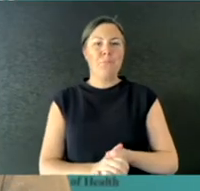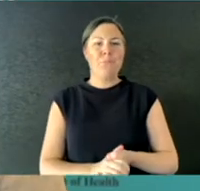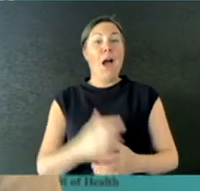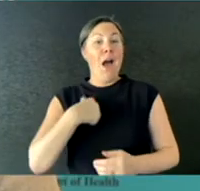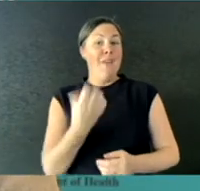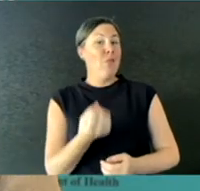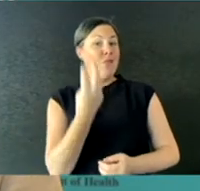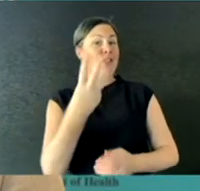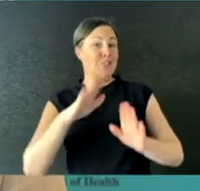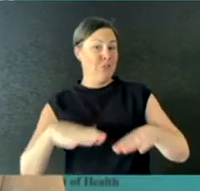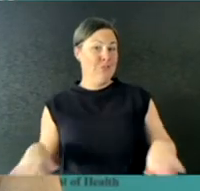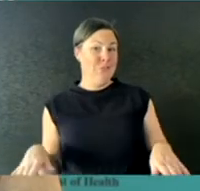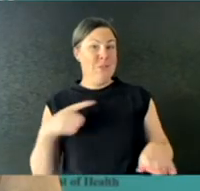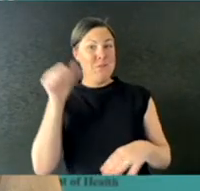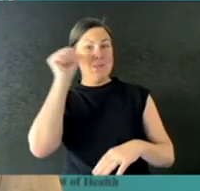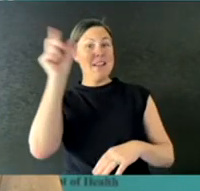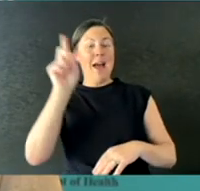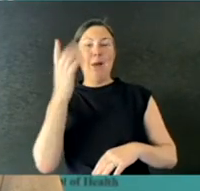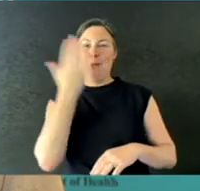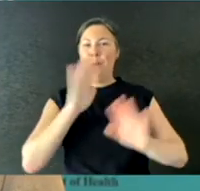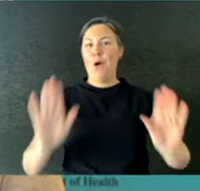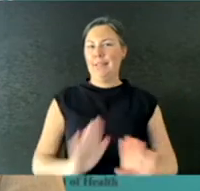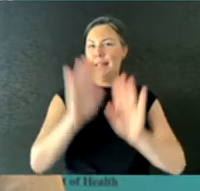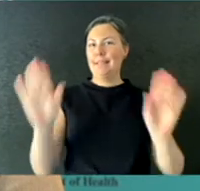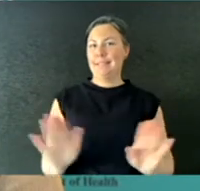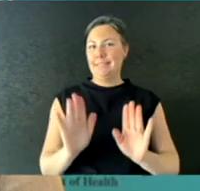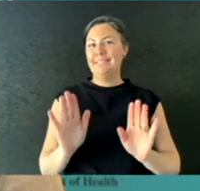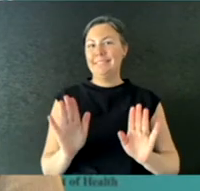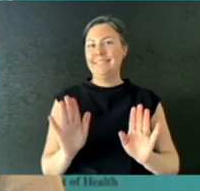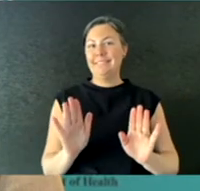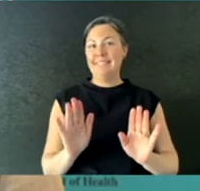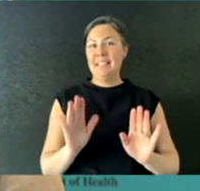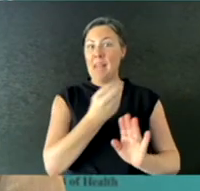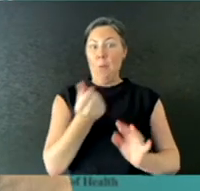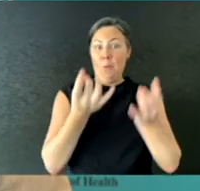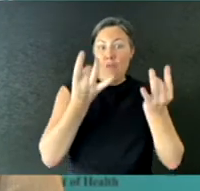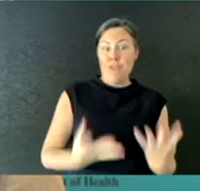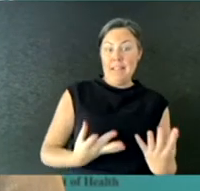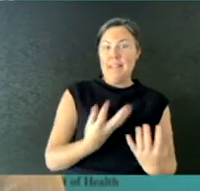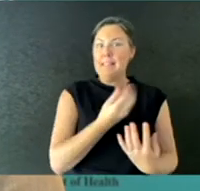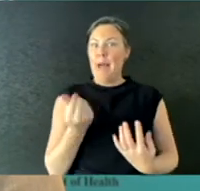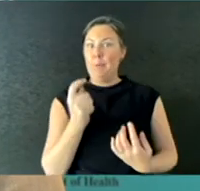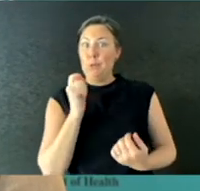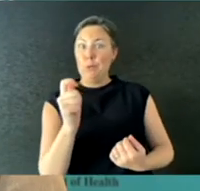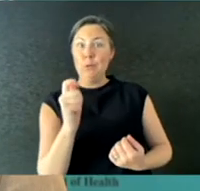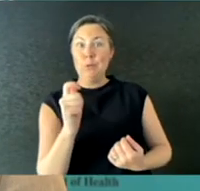school holidays coming up. And around the rest of Australia, what that means, and indeed regional Victoria, what